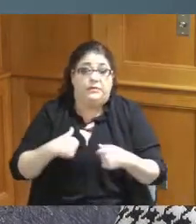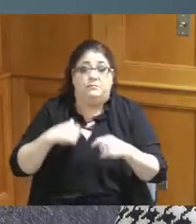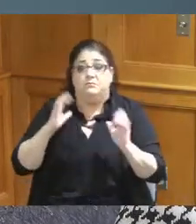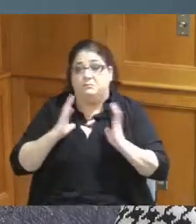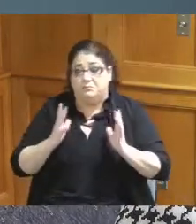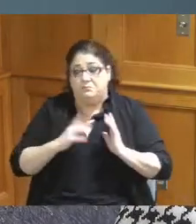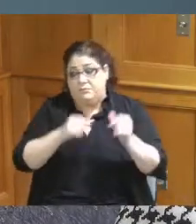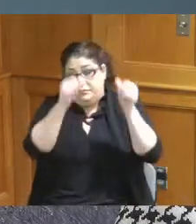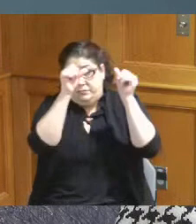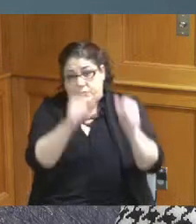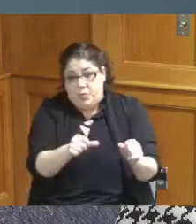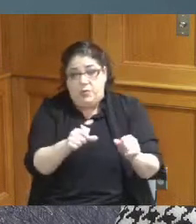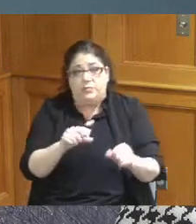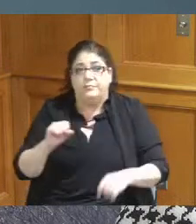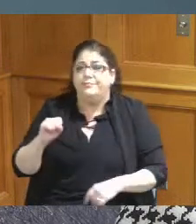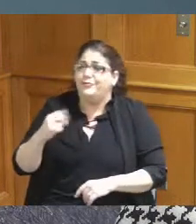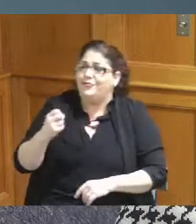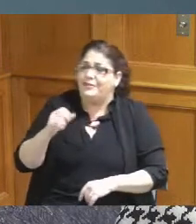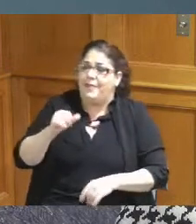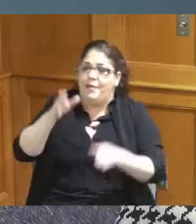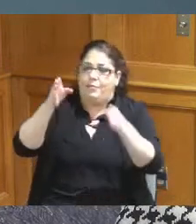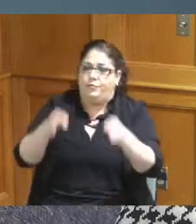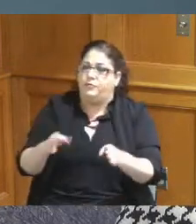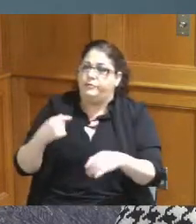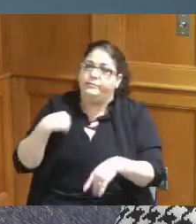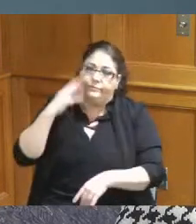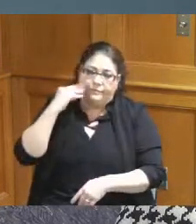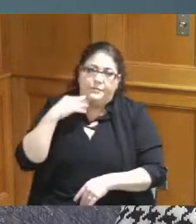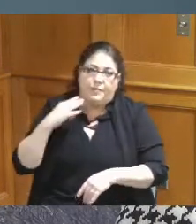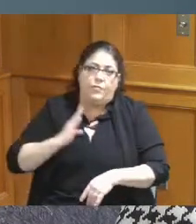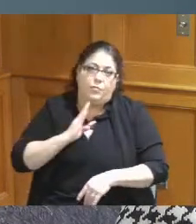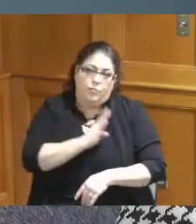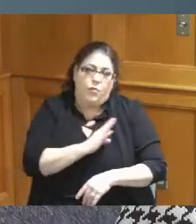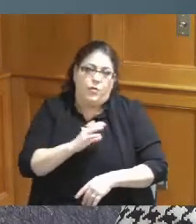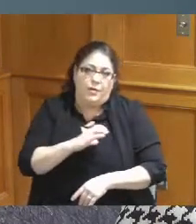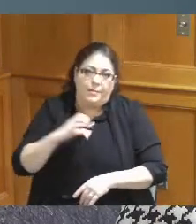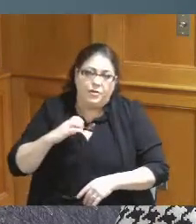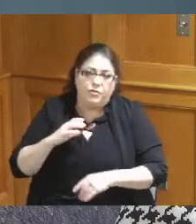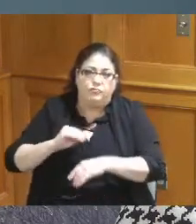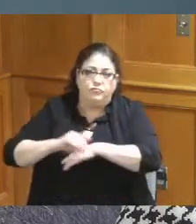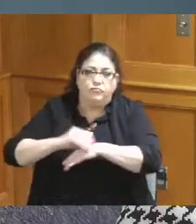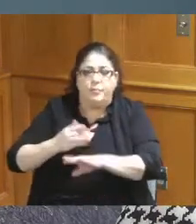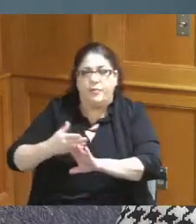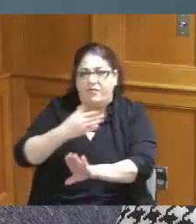to be oh she's been like I said been on it before and I just wanted to say as you were saying Madam